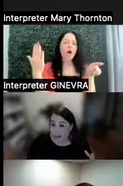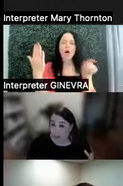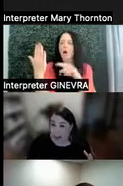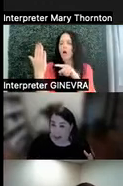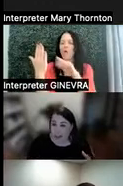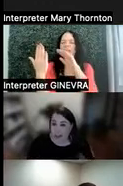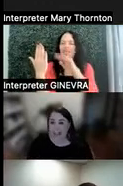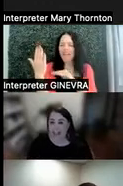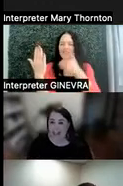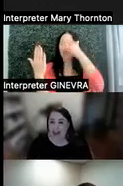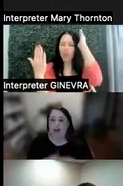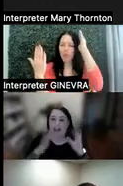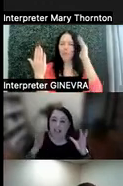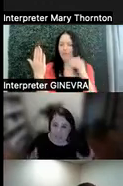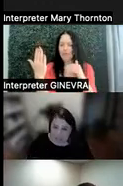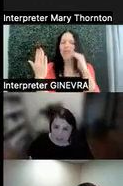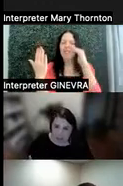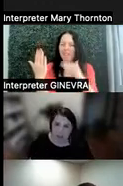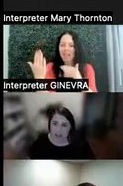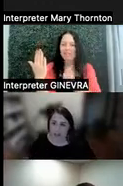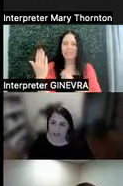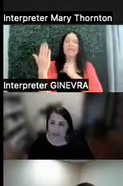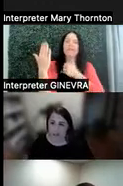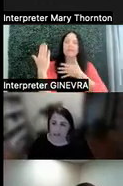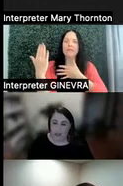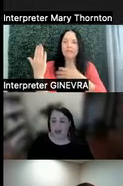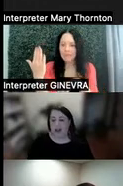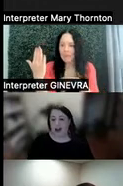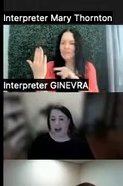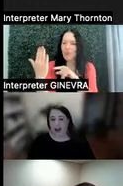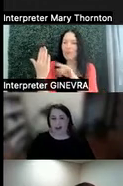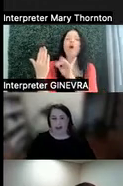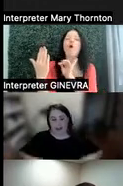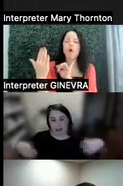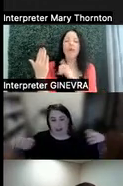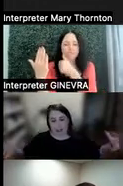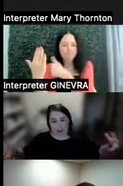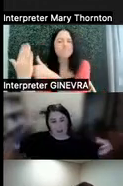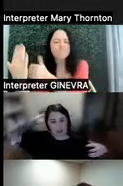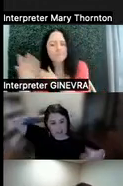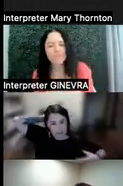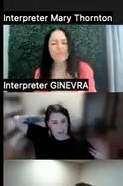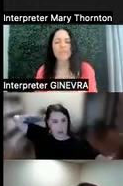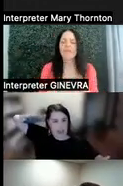way and say, OK, this is what I need to do. And so these are some additional ways